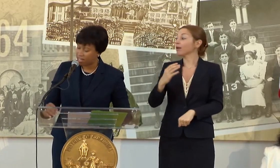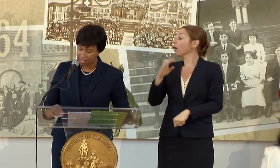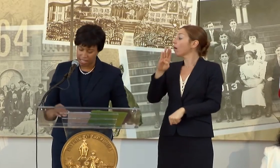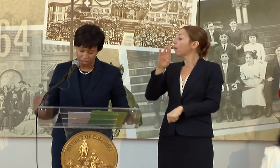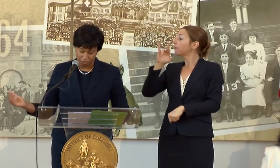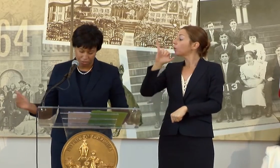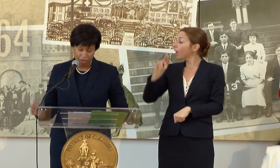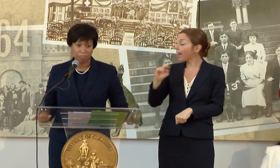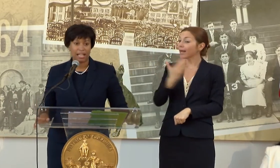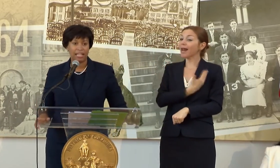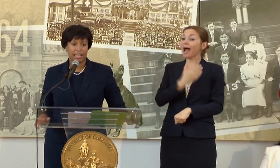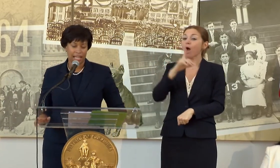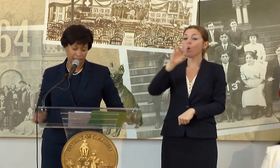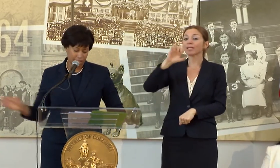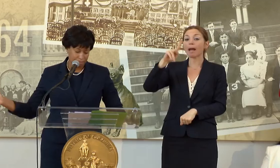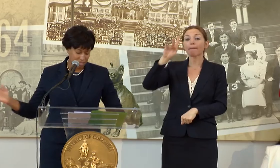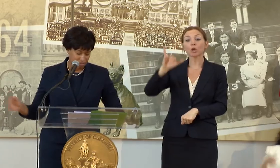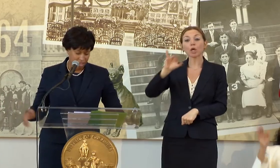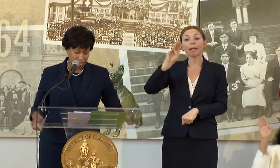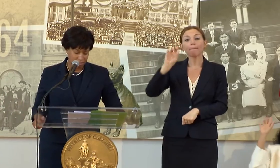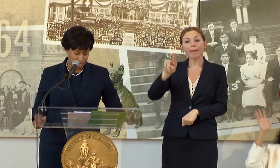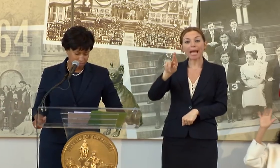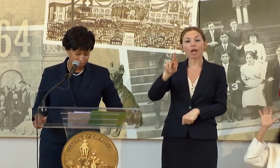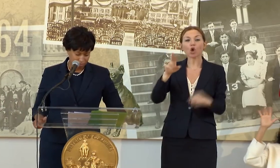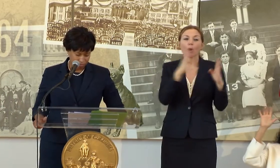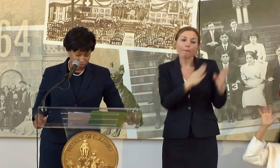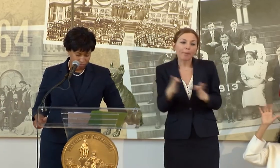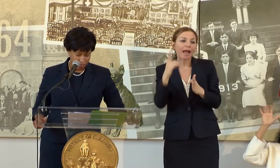BRIAN KENNER FOR PLANNING AND ECONOMIC DEVELOPMENT.